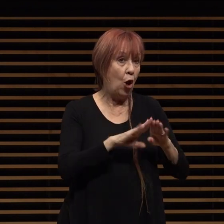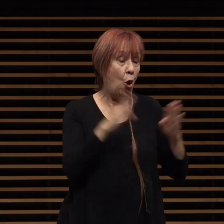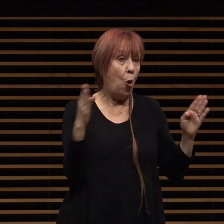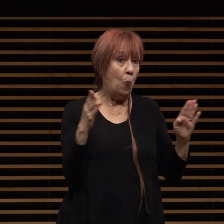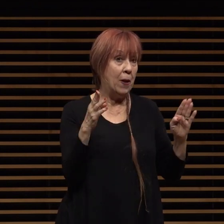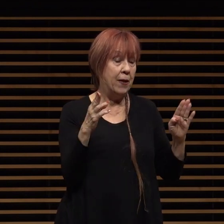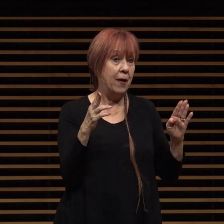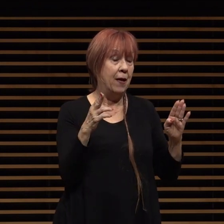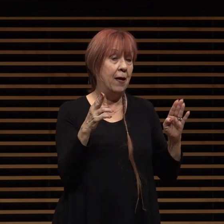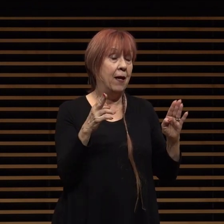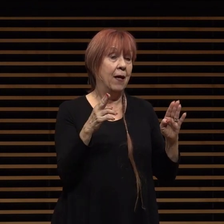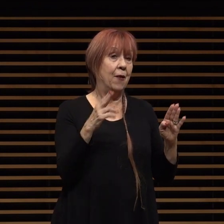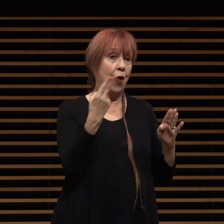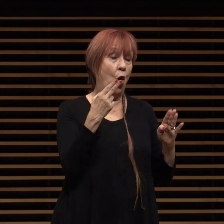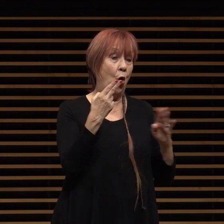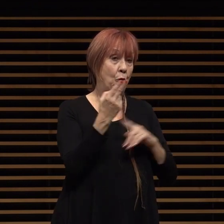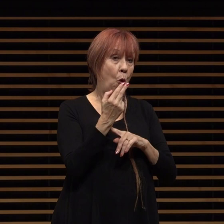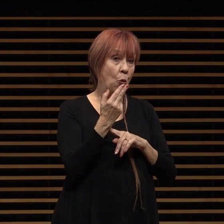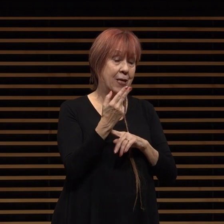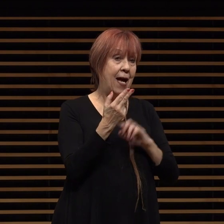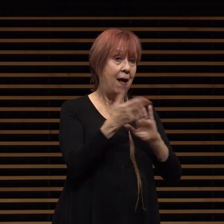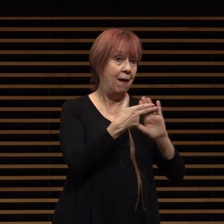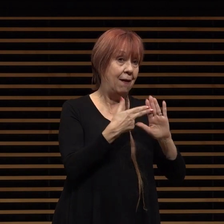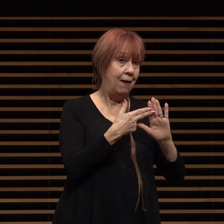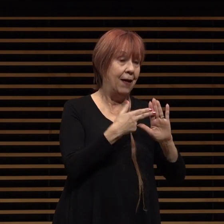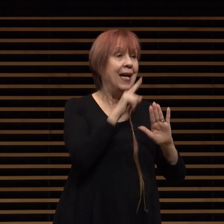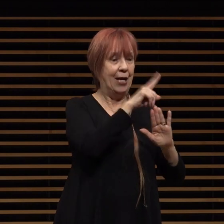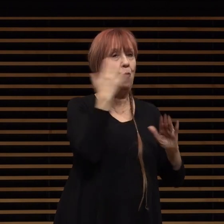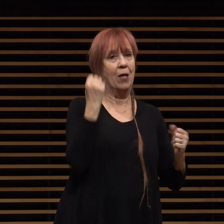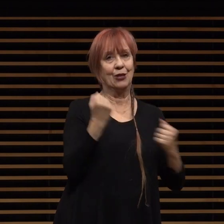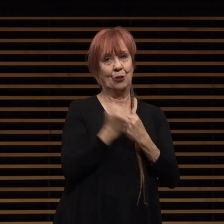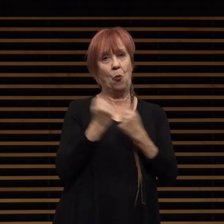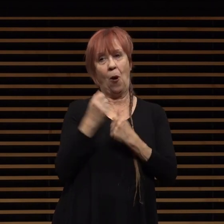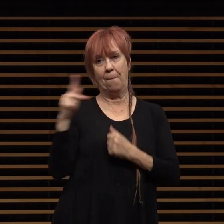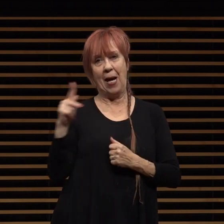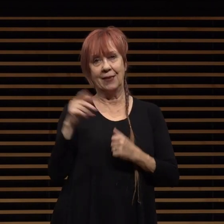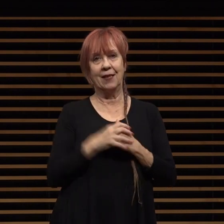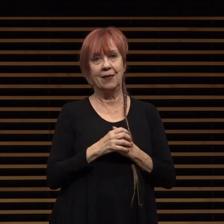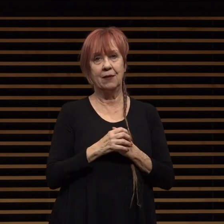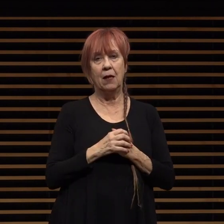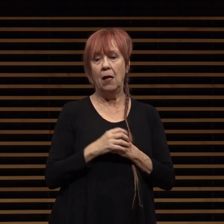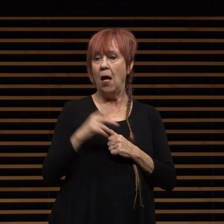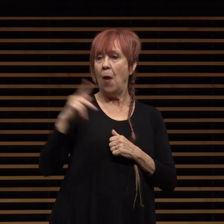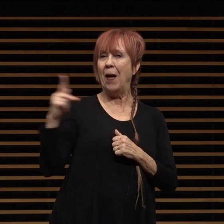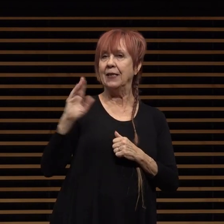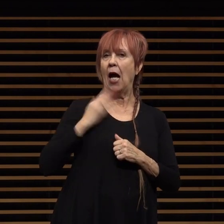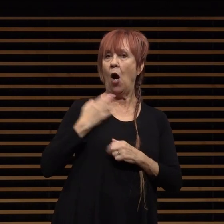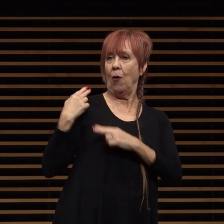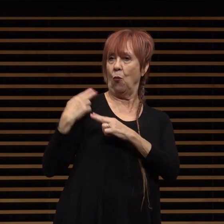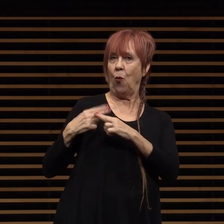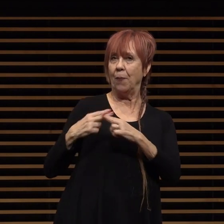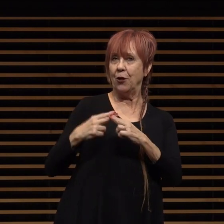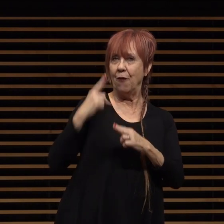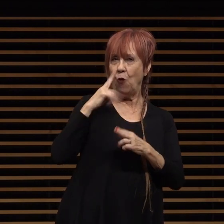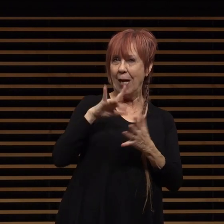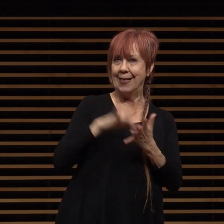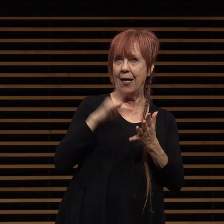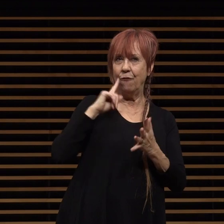enhance our pasadena brand adding to pasadena's reputation as a